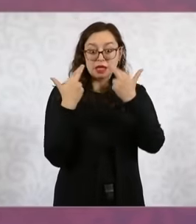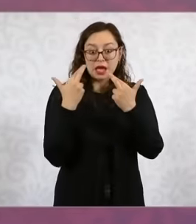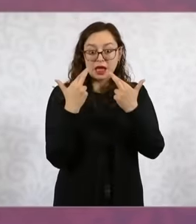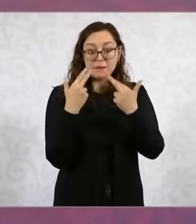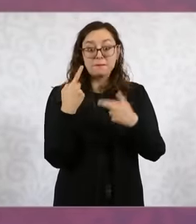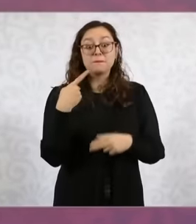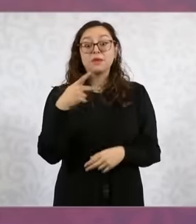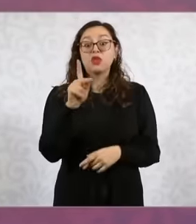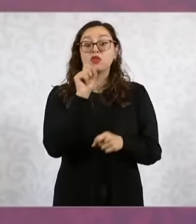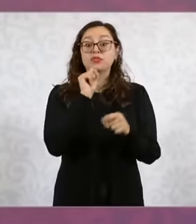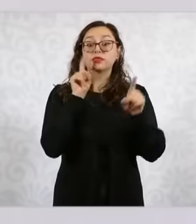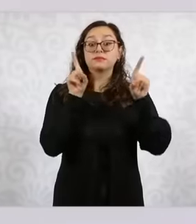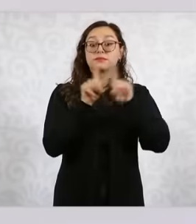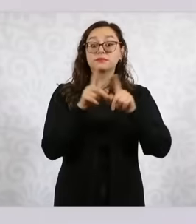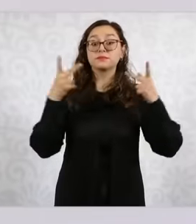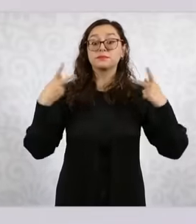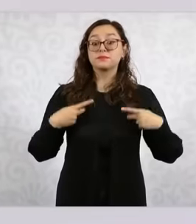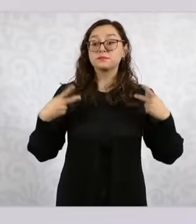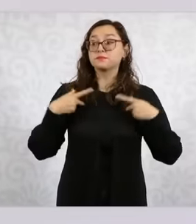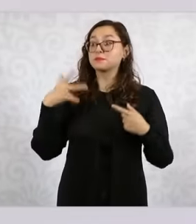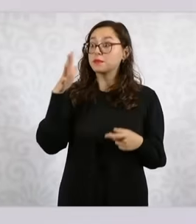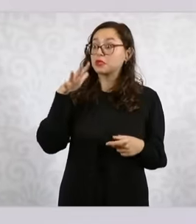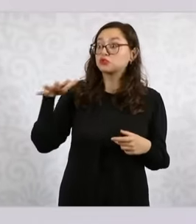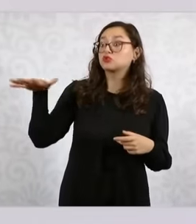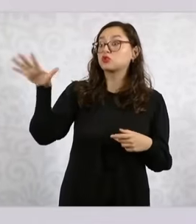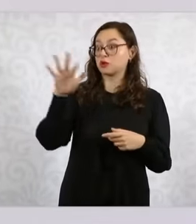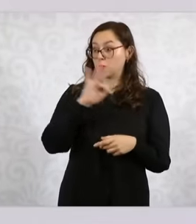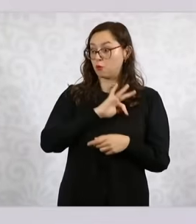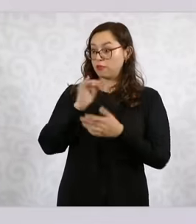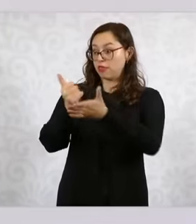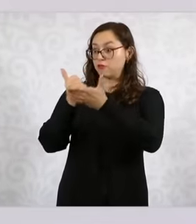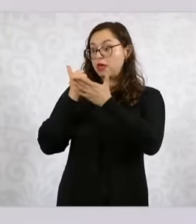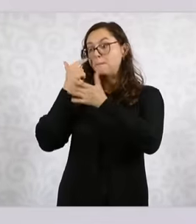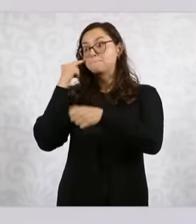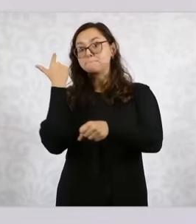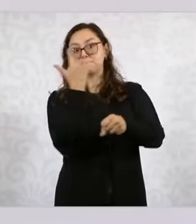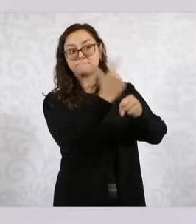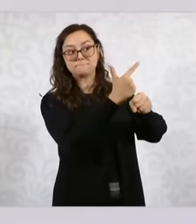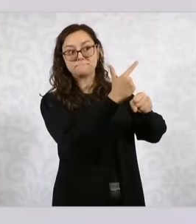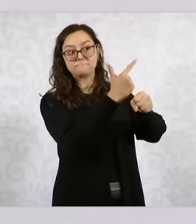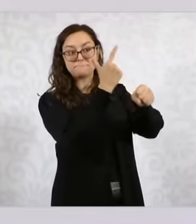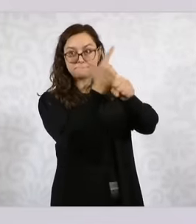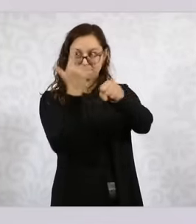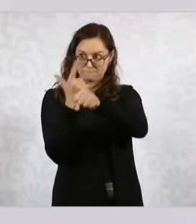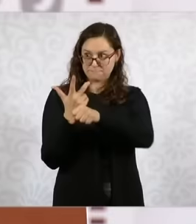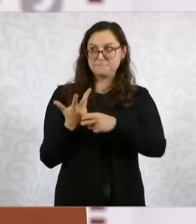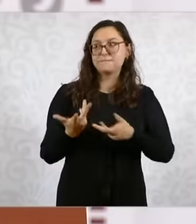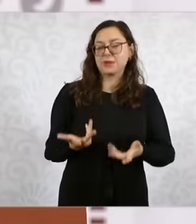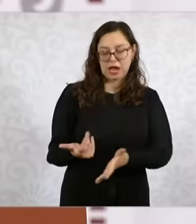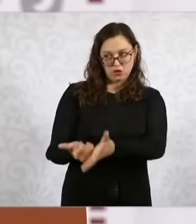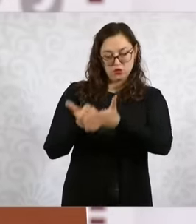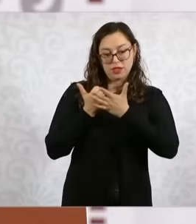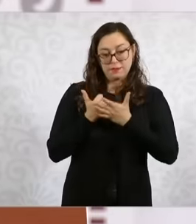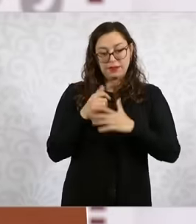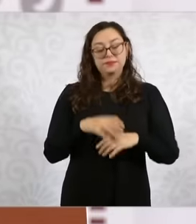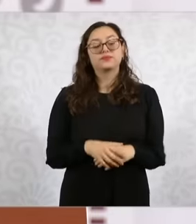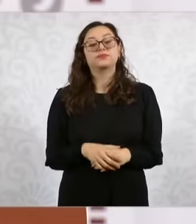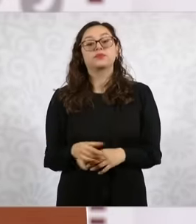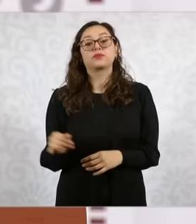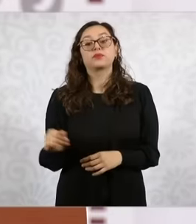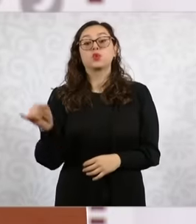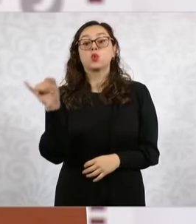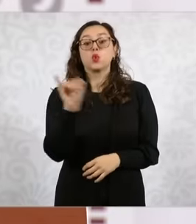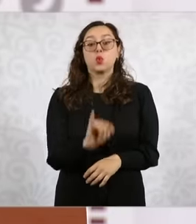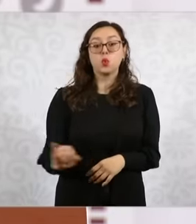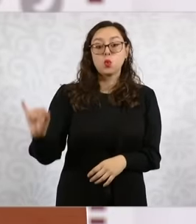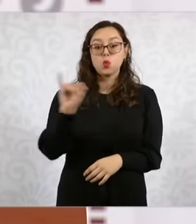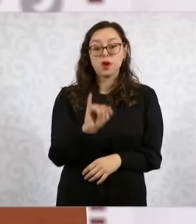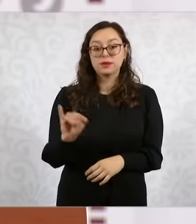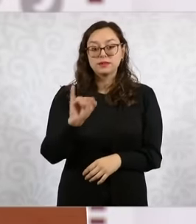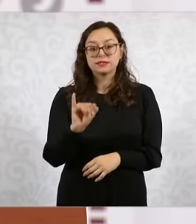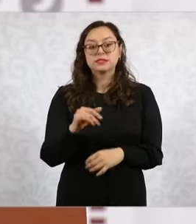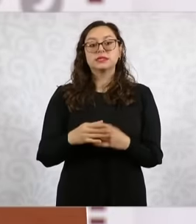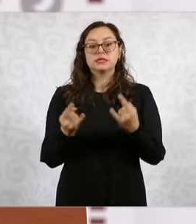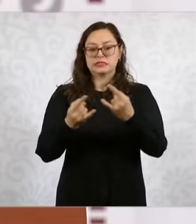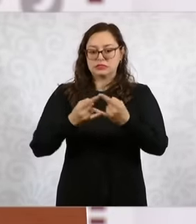citizens to participate in this lie detector on Thursday women in history we are going to recognize